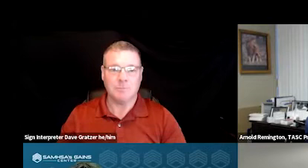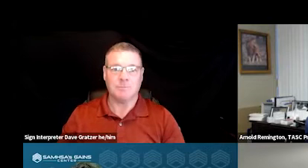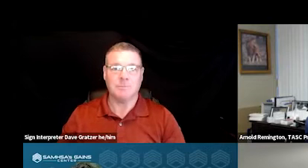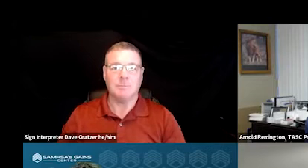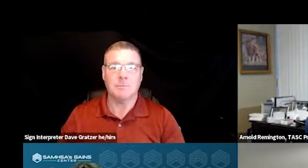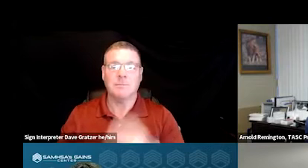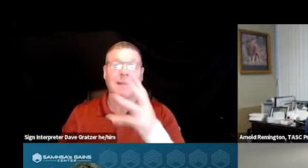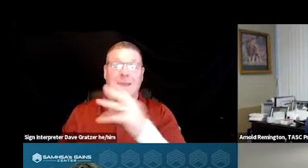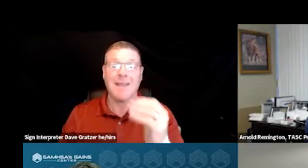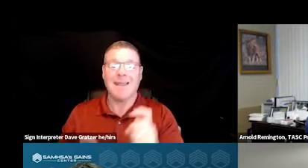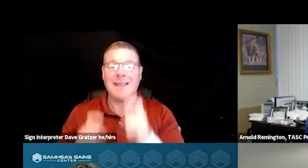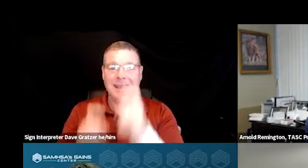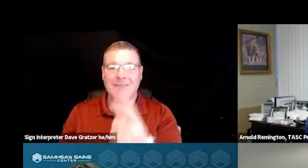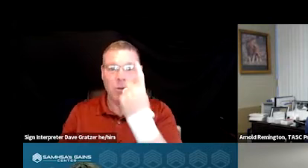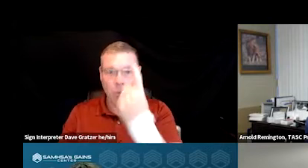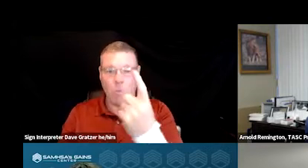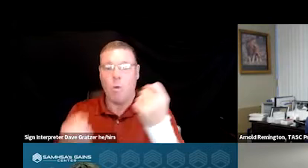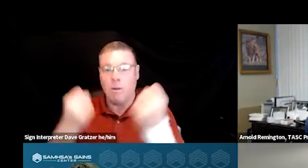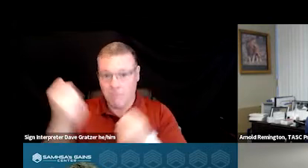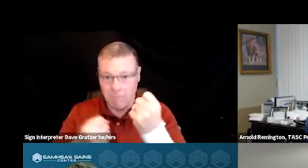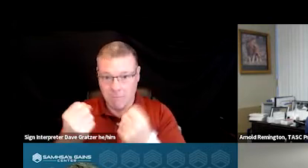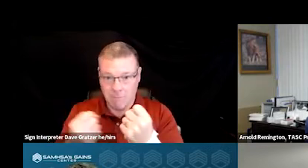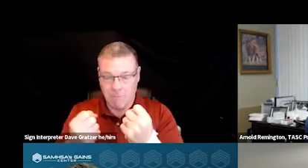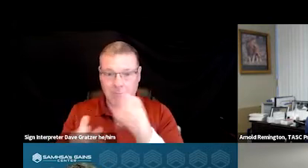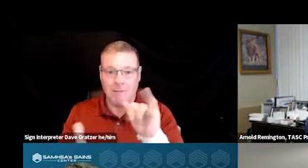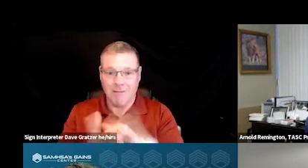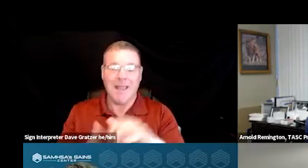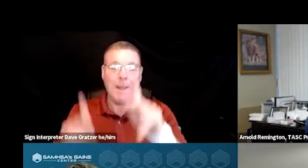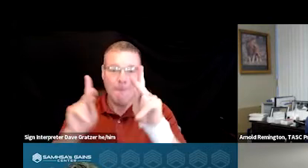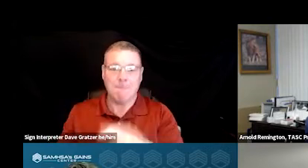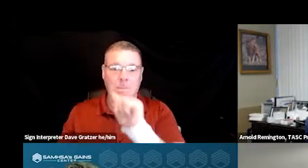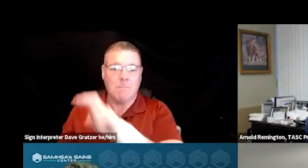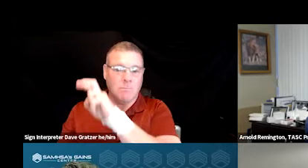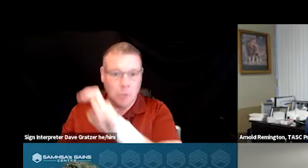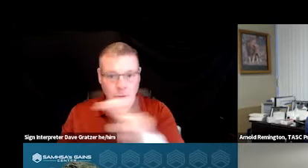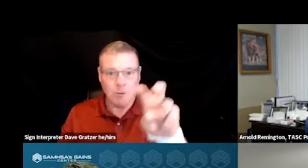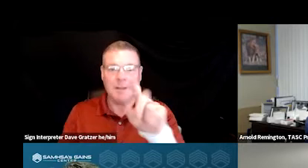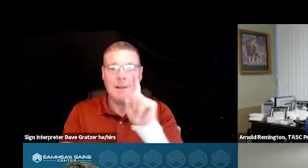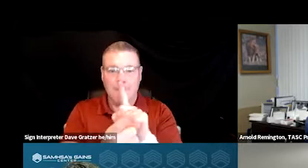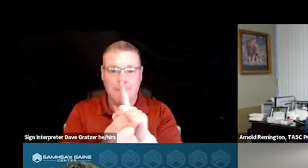and give one vehicle in which an individual can be transported to meet with someone face to face